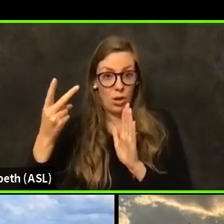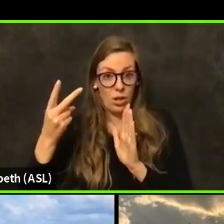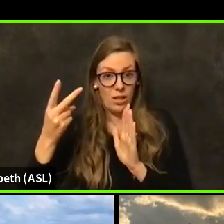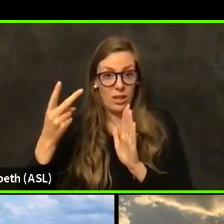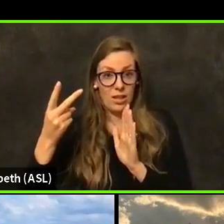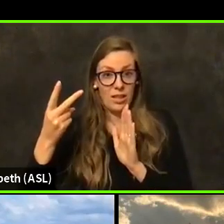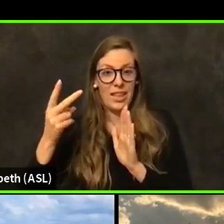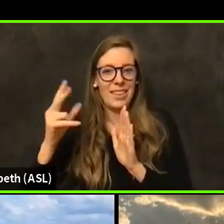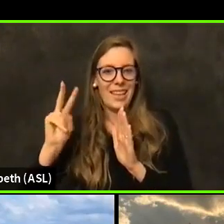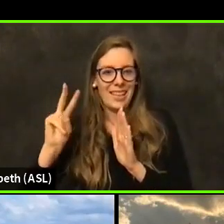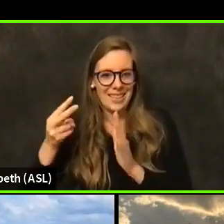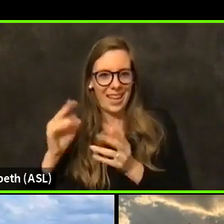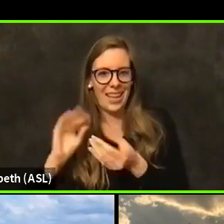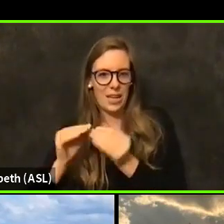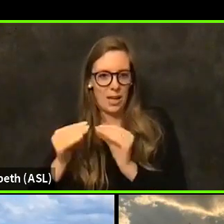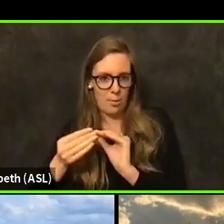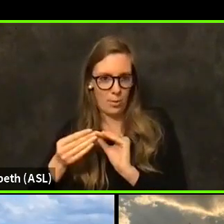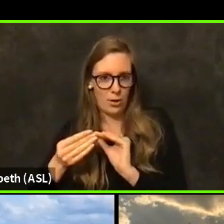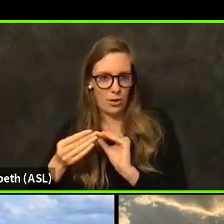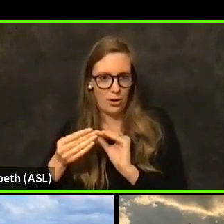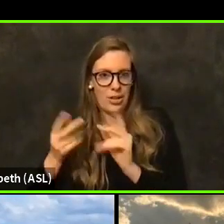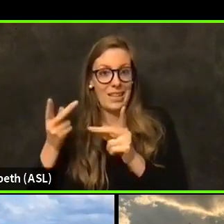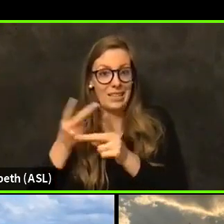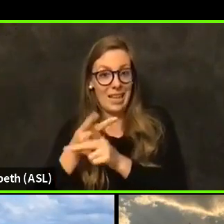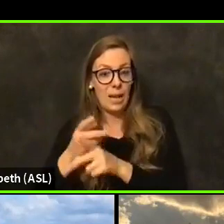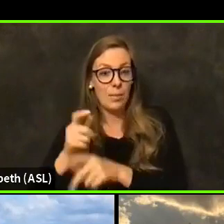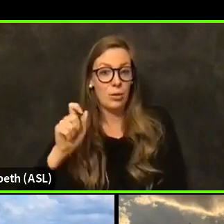doses time that by two and add that to the